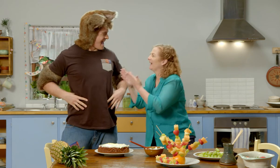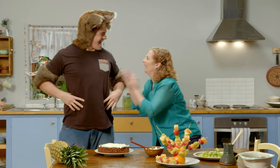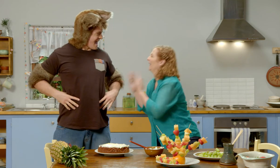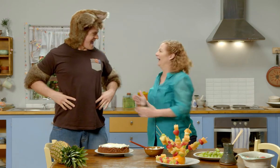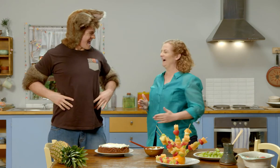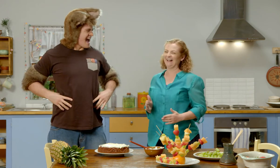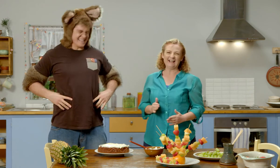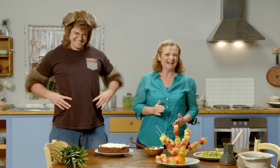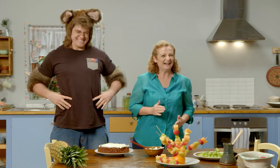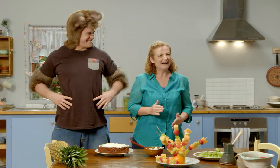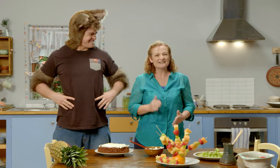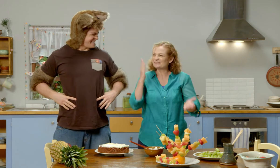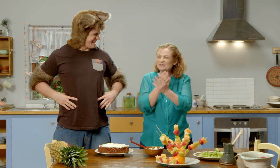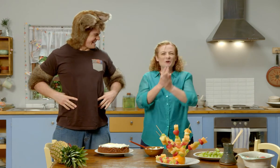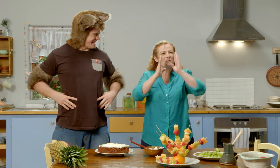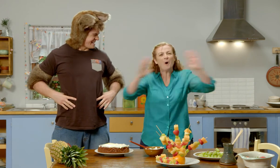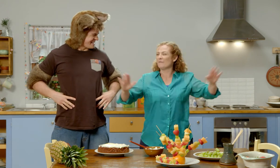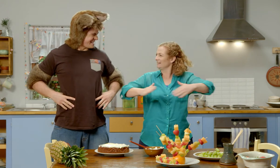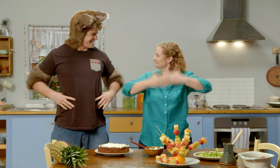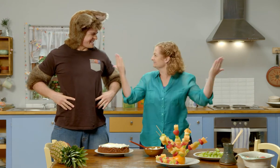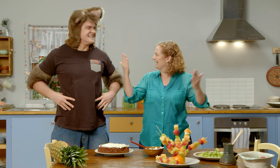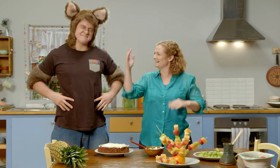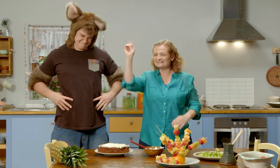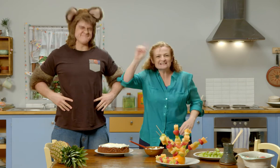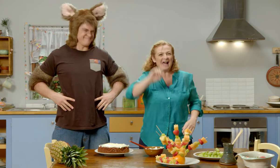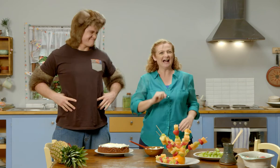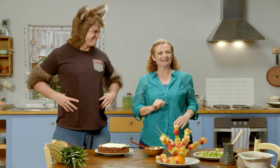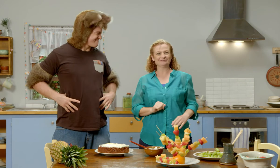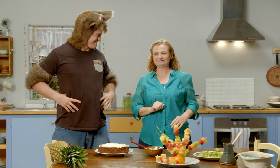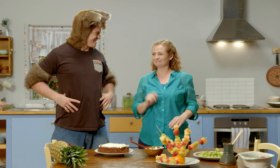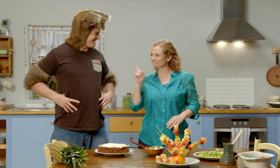Thank you so much, Possum. What a wonderful day we’ve had.